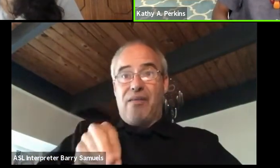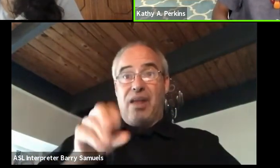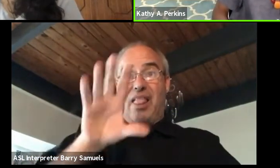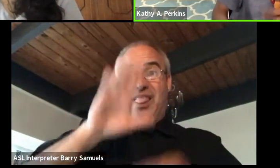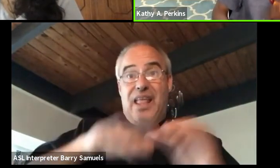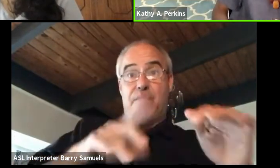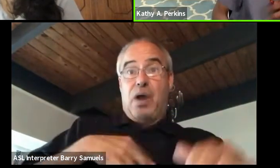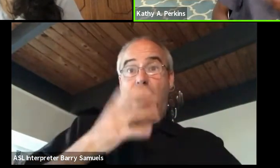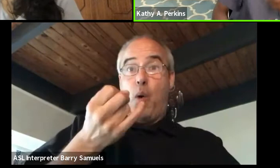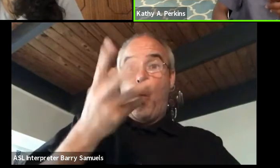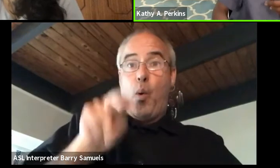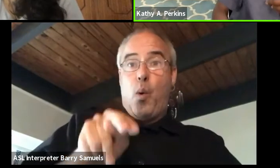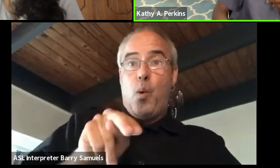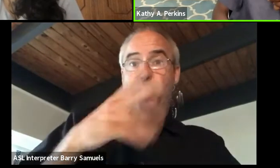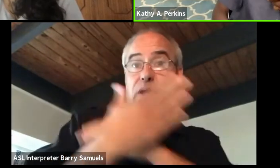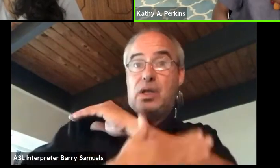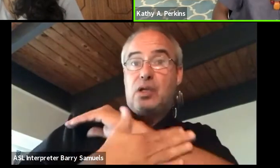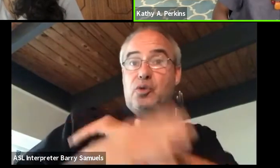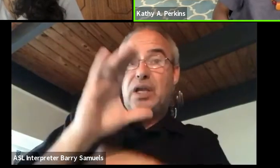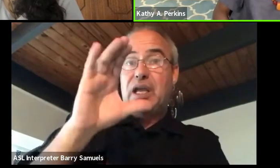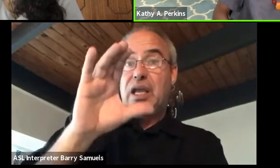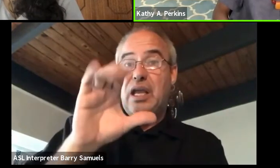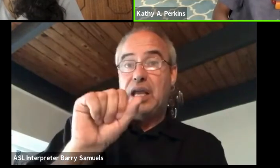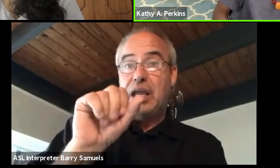So, the plays are published and published outside.